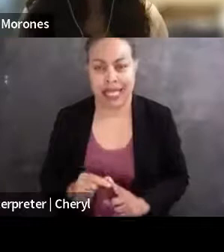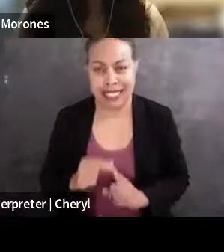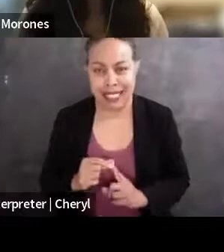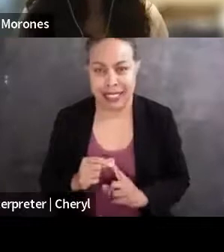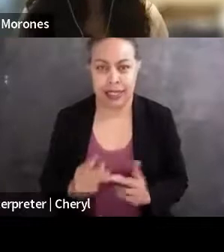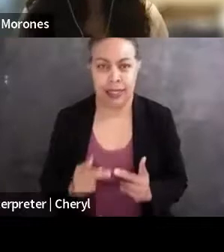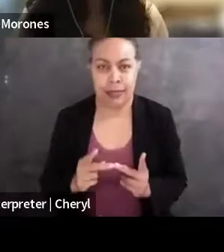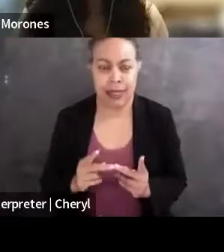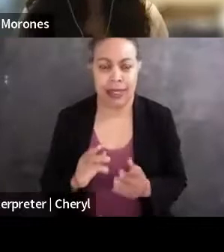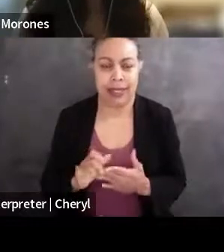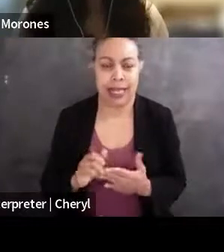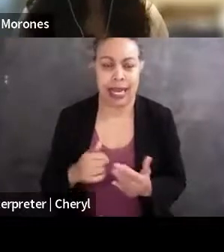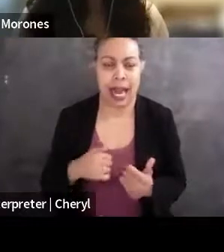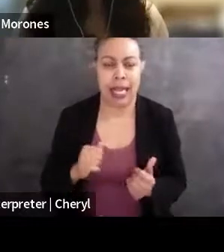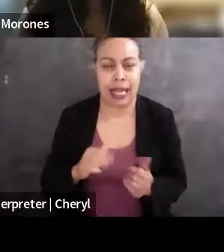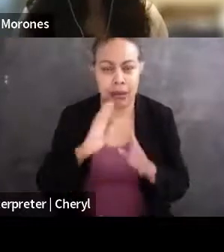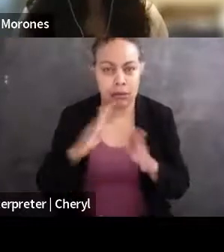to do like First Amendment law, like Meenu was saying.